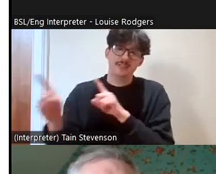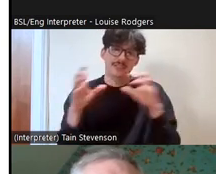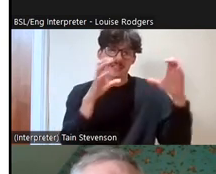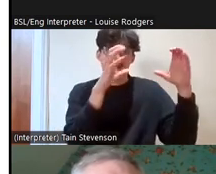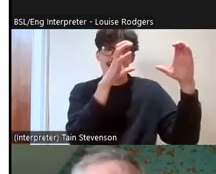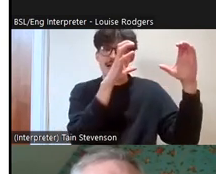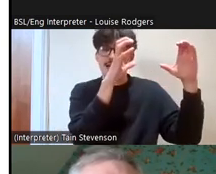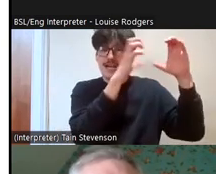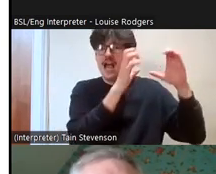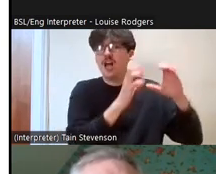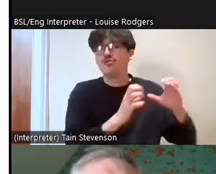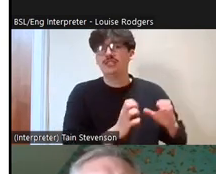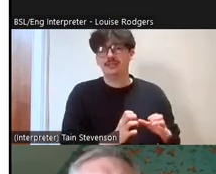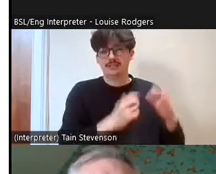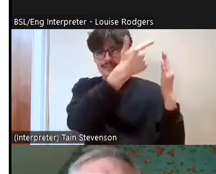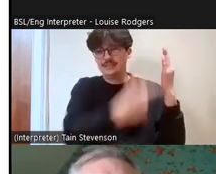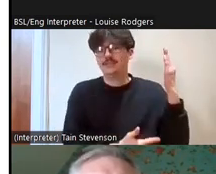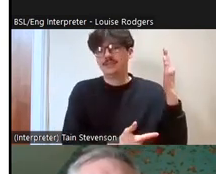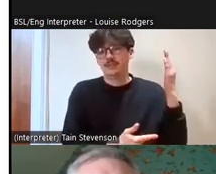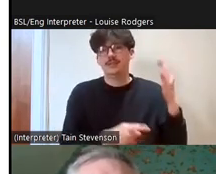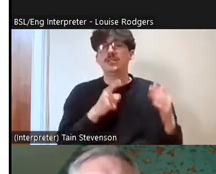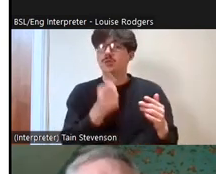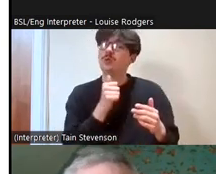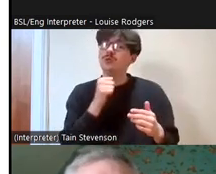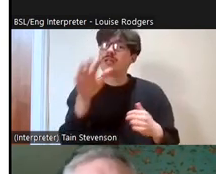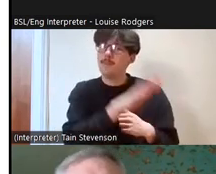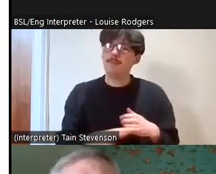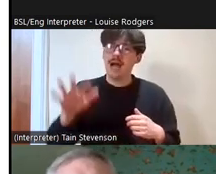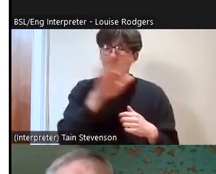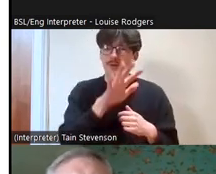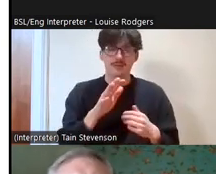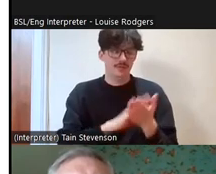of the interesting things about using the map, people can work out why, you know, where the